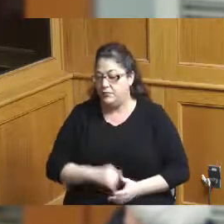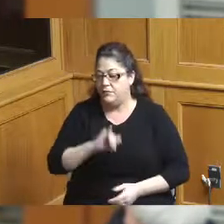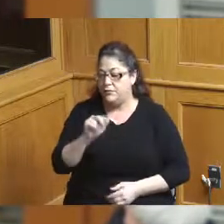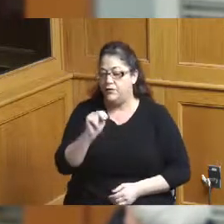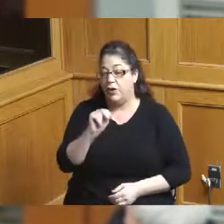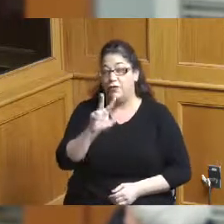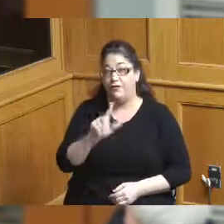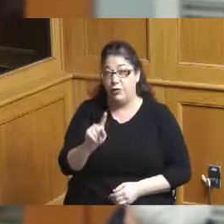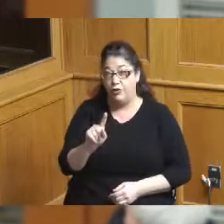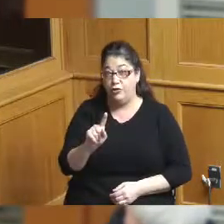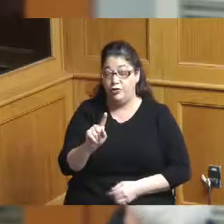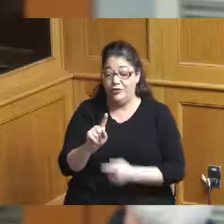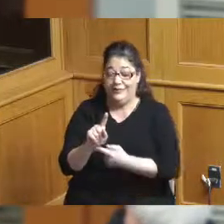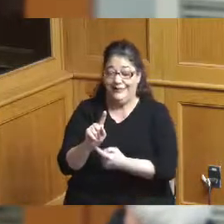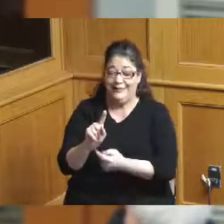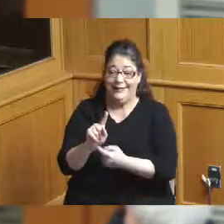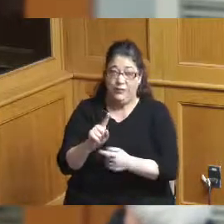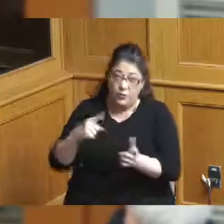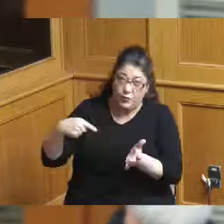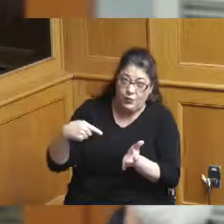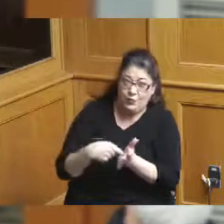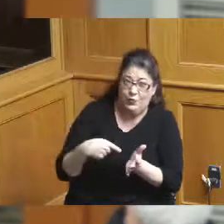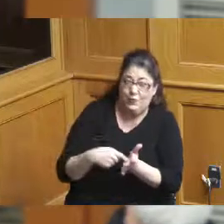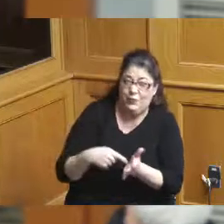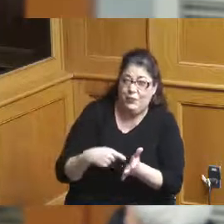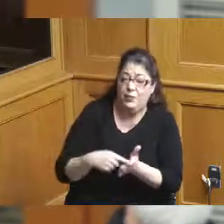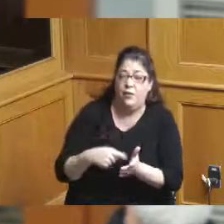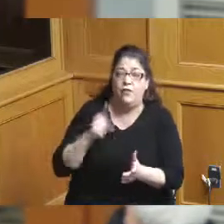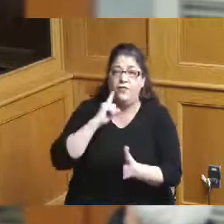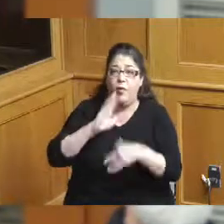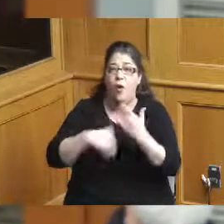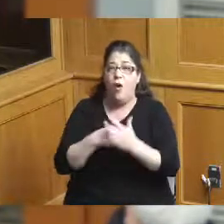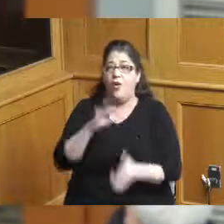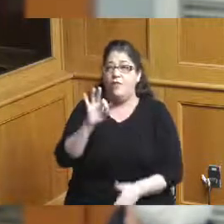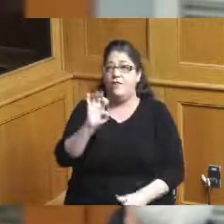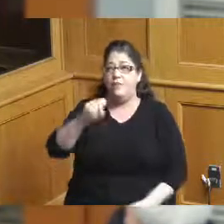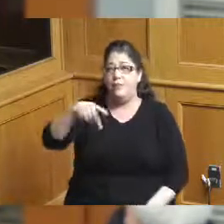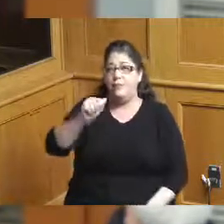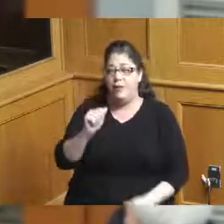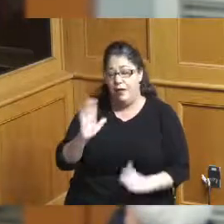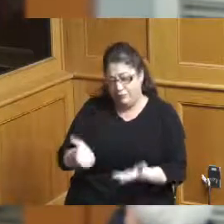where we're trying to get all the information to the FIFA committee to evaluate Cincinnati